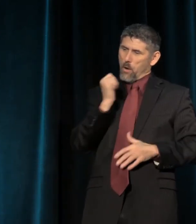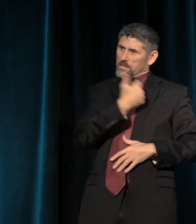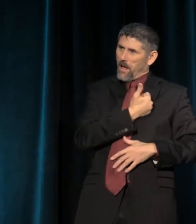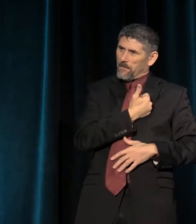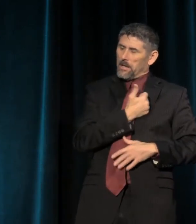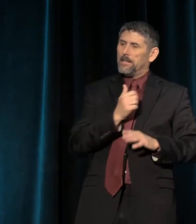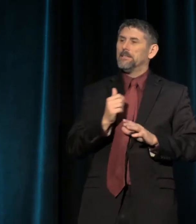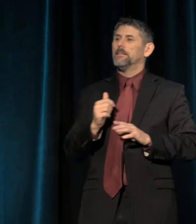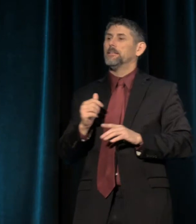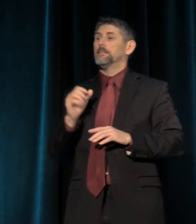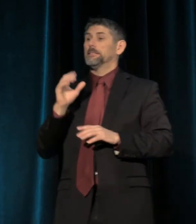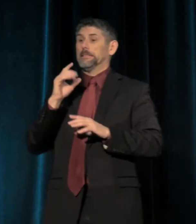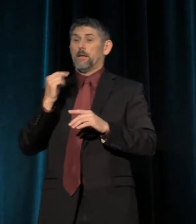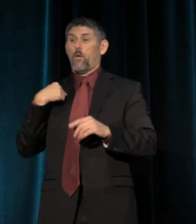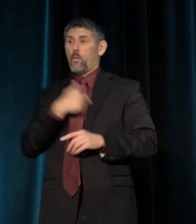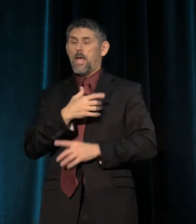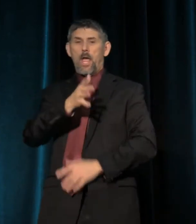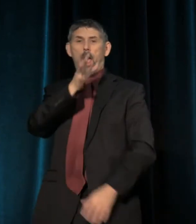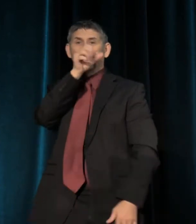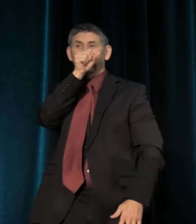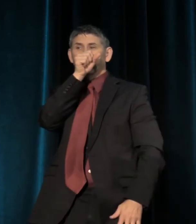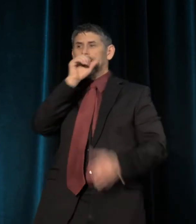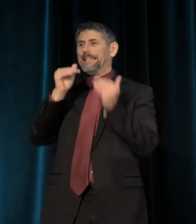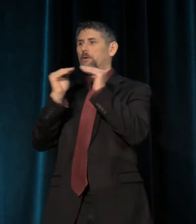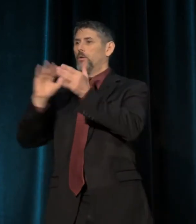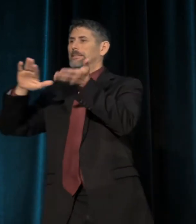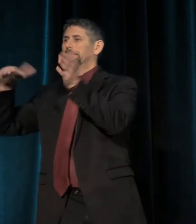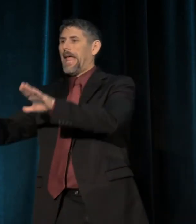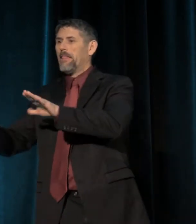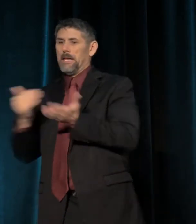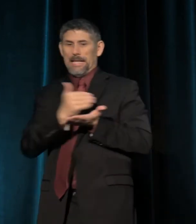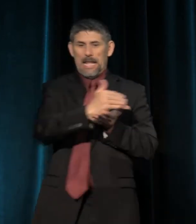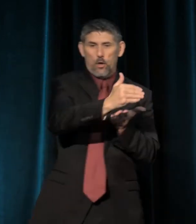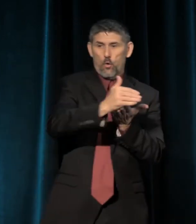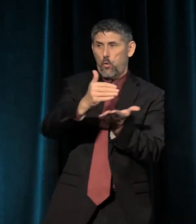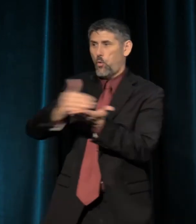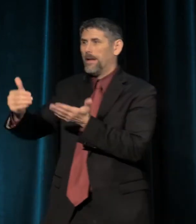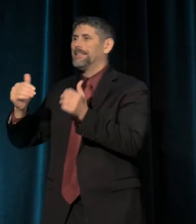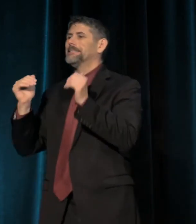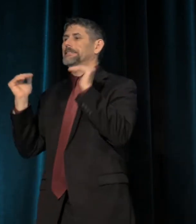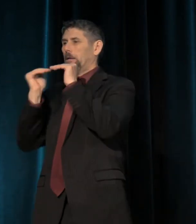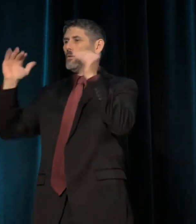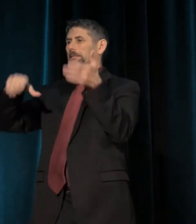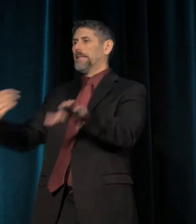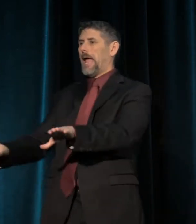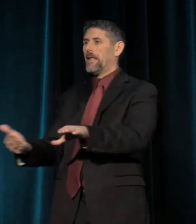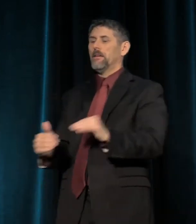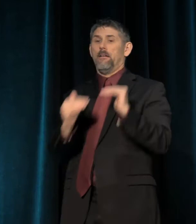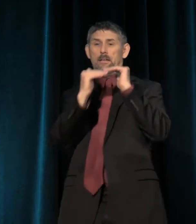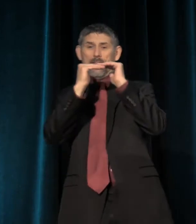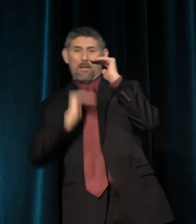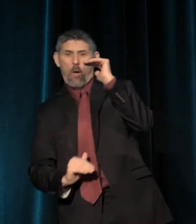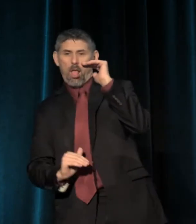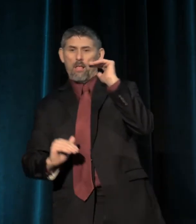So silence equals death. Exclusion equals death. Inequality, inequity equals death.